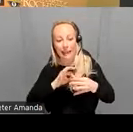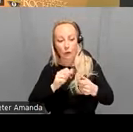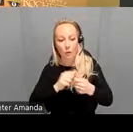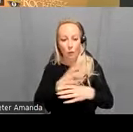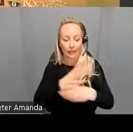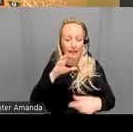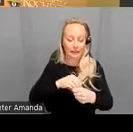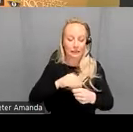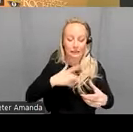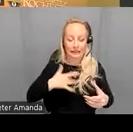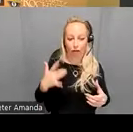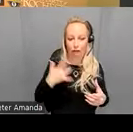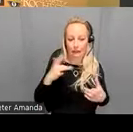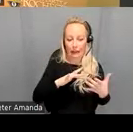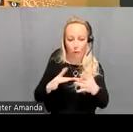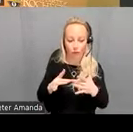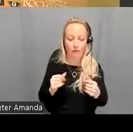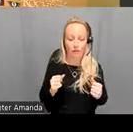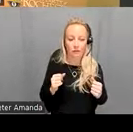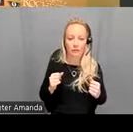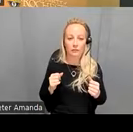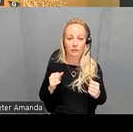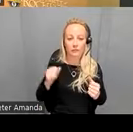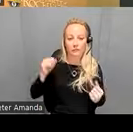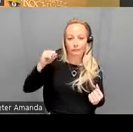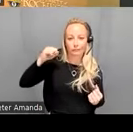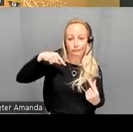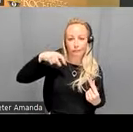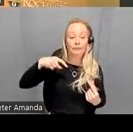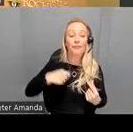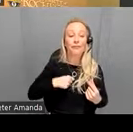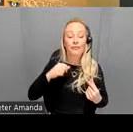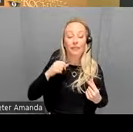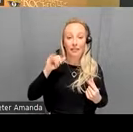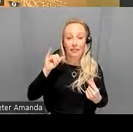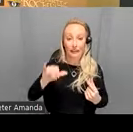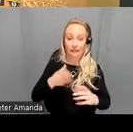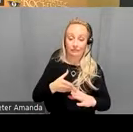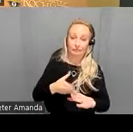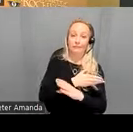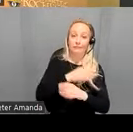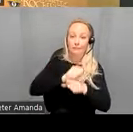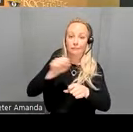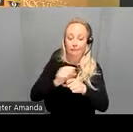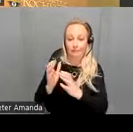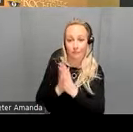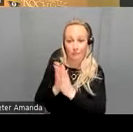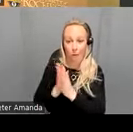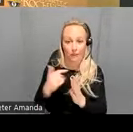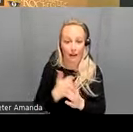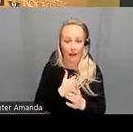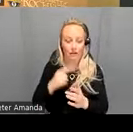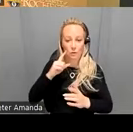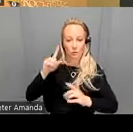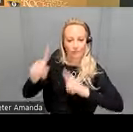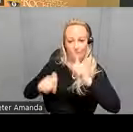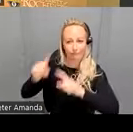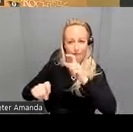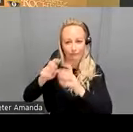networks so this prior work uh kind of motivated us to ask a few questions one is do these results